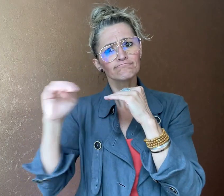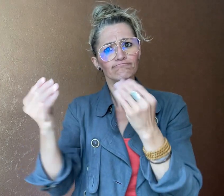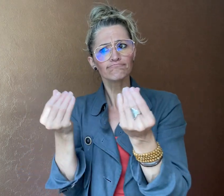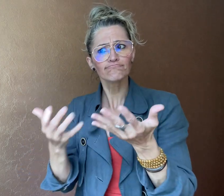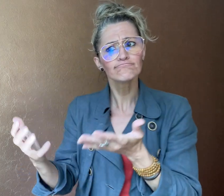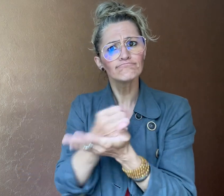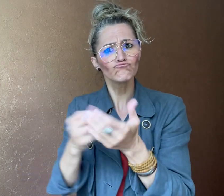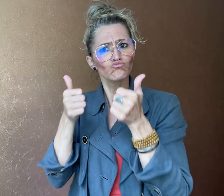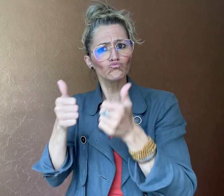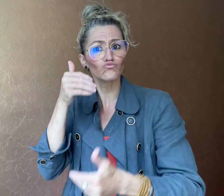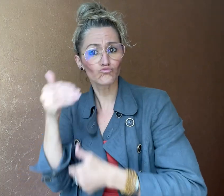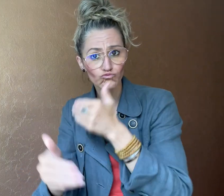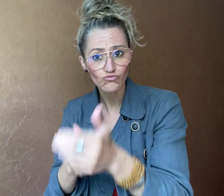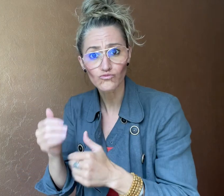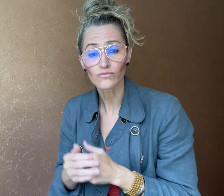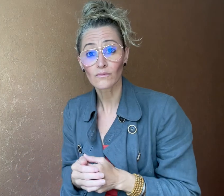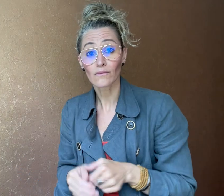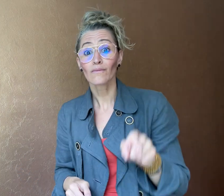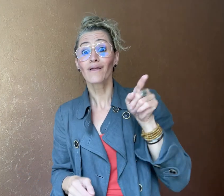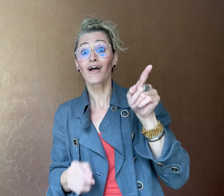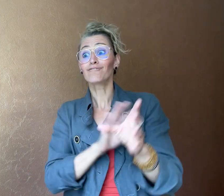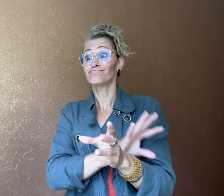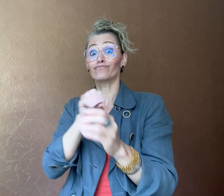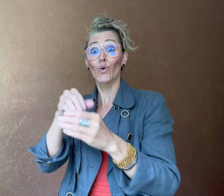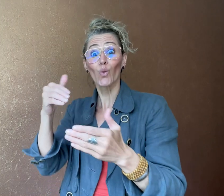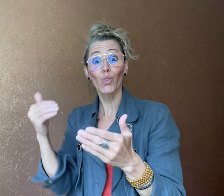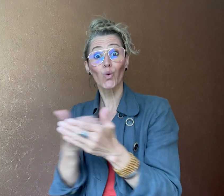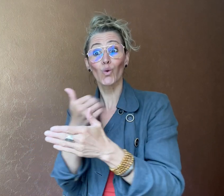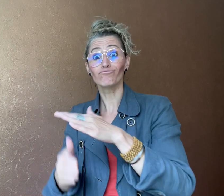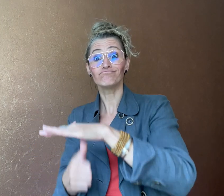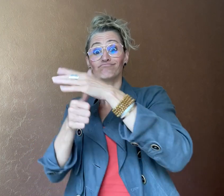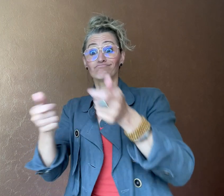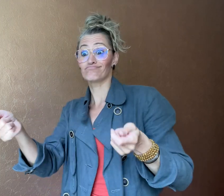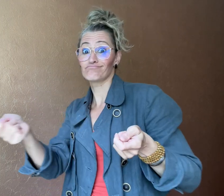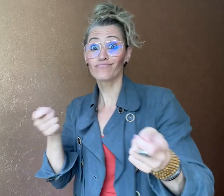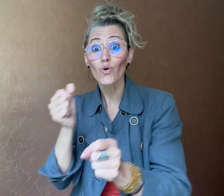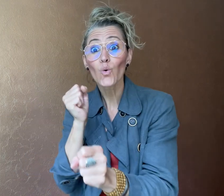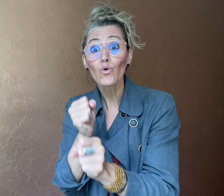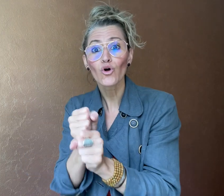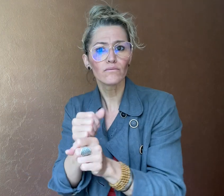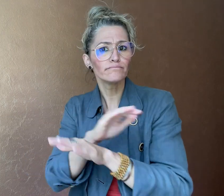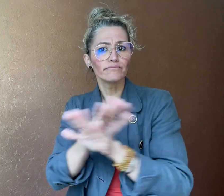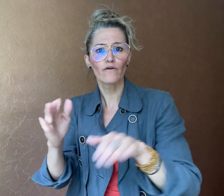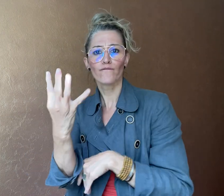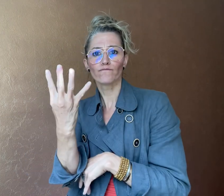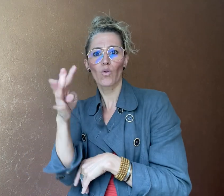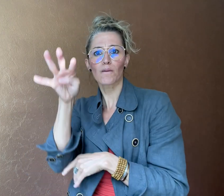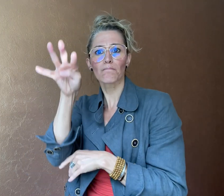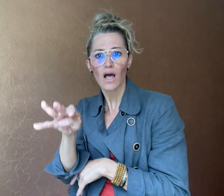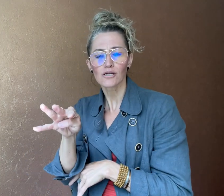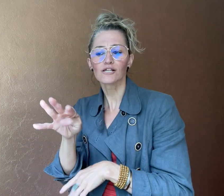new role for only four months before resigning.